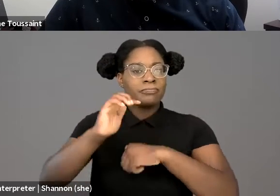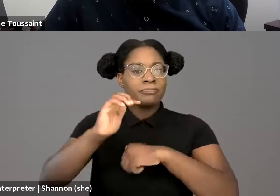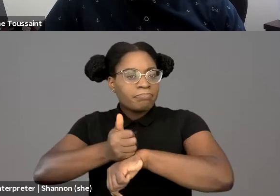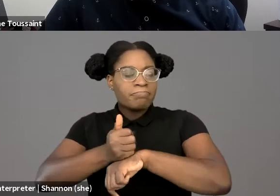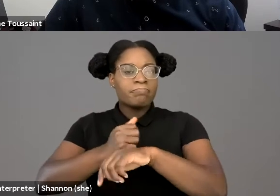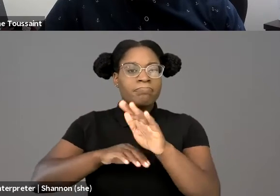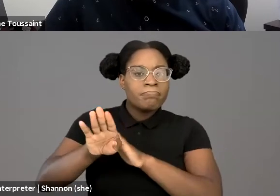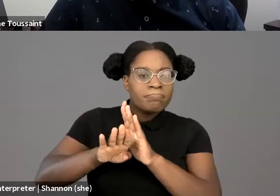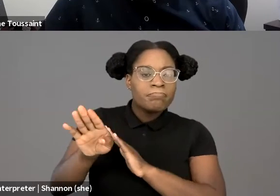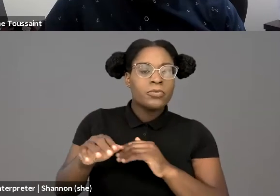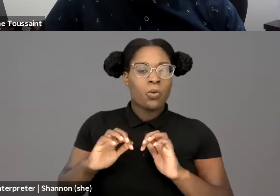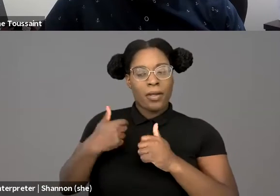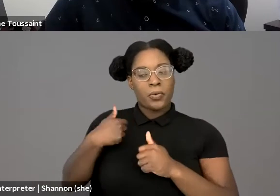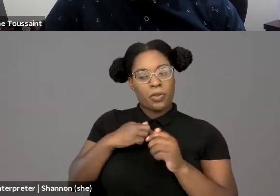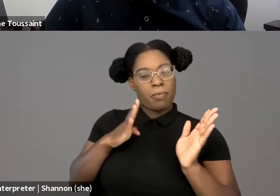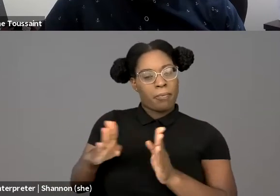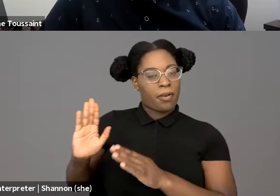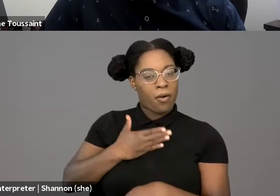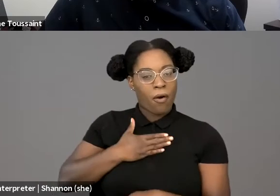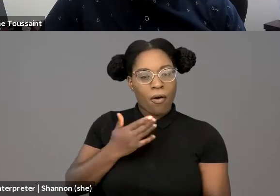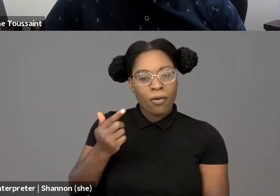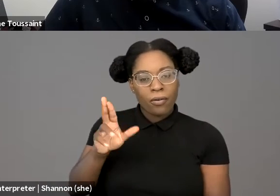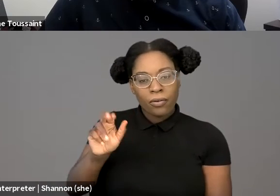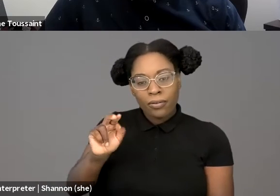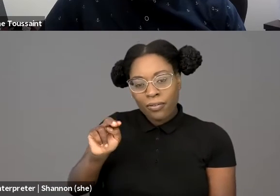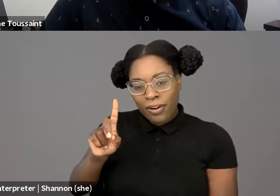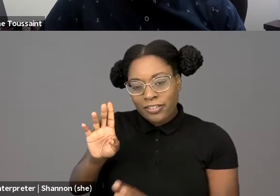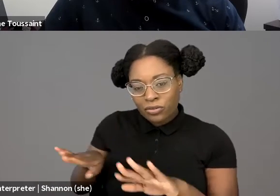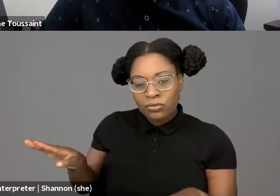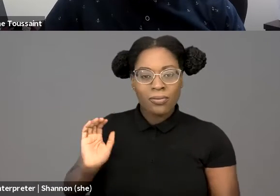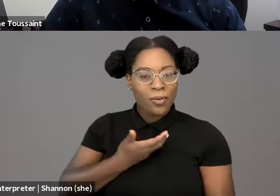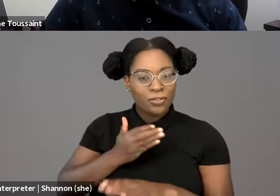Like how would we prepare them now, to be ready to inherit that future?